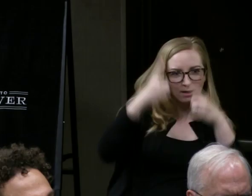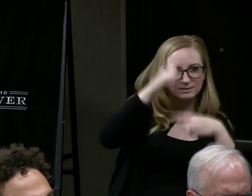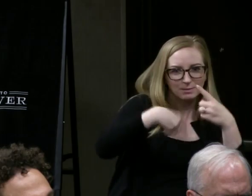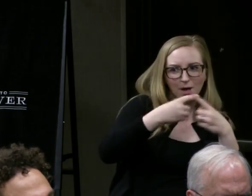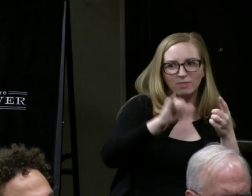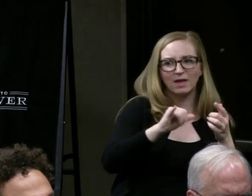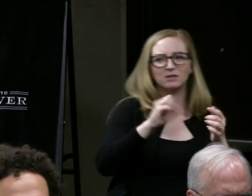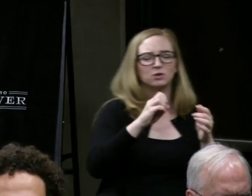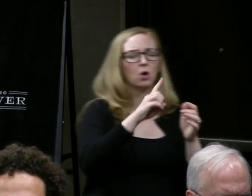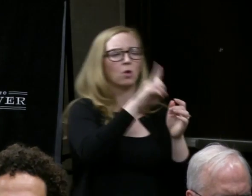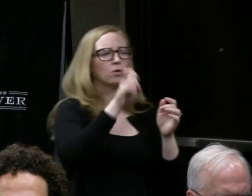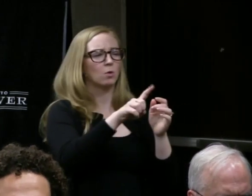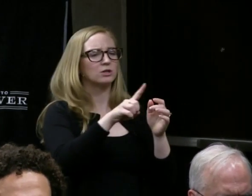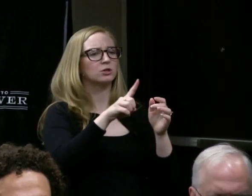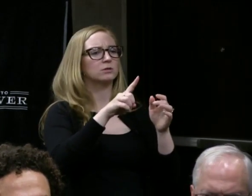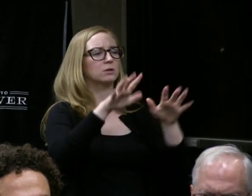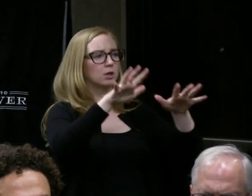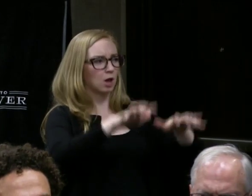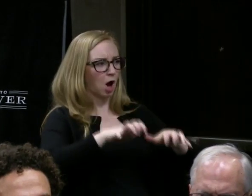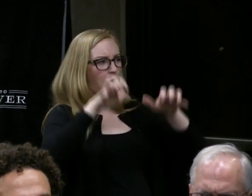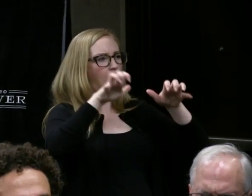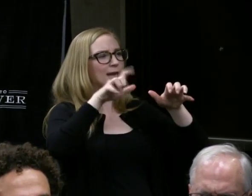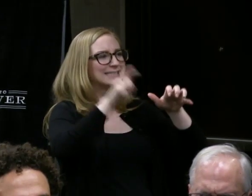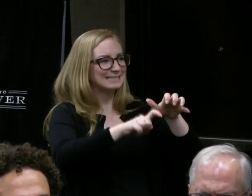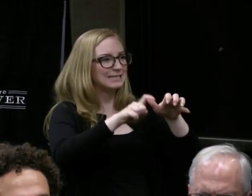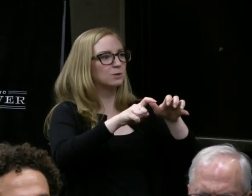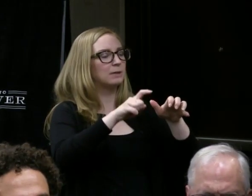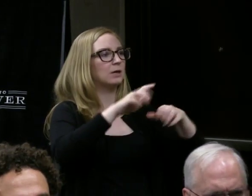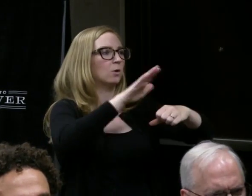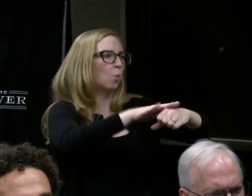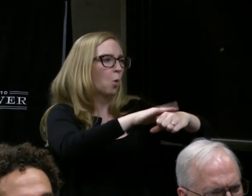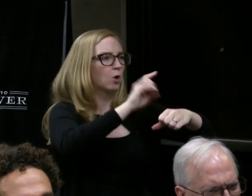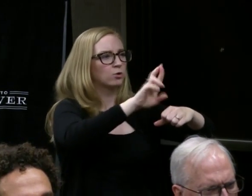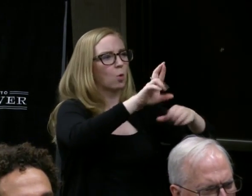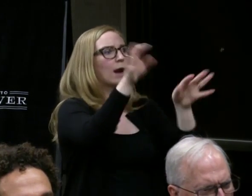(Desdemona) So the question was around whether audiences need priming? (woman) Yeah.